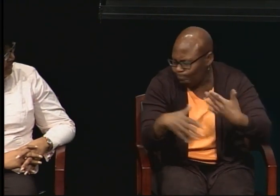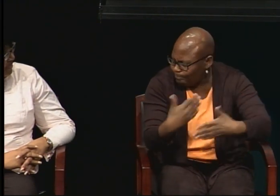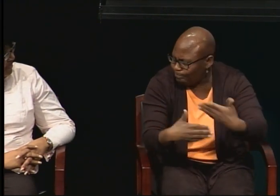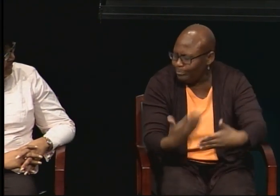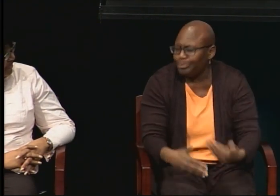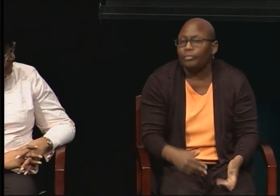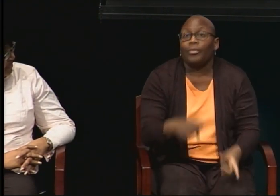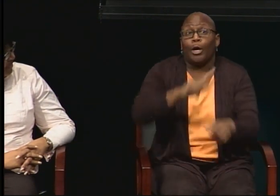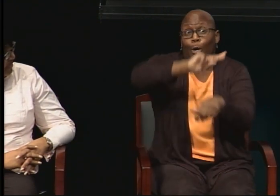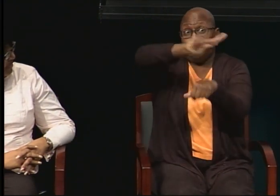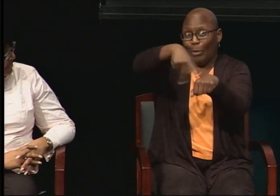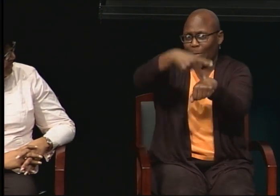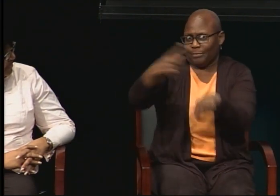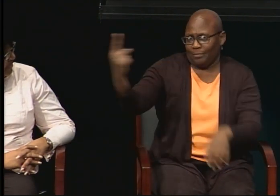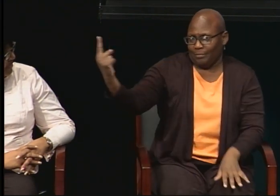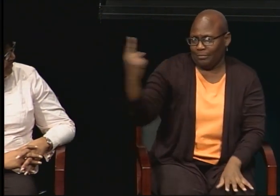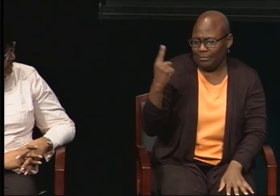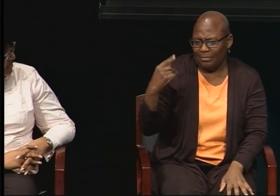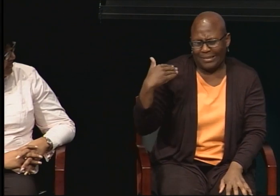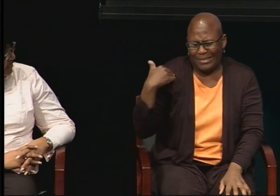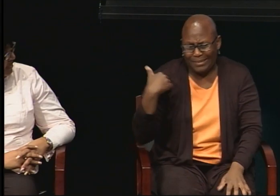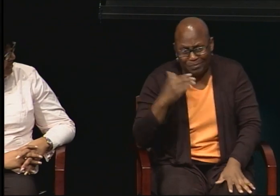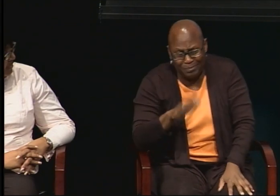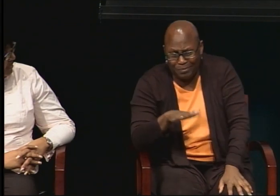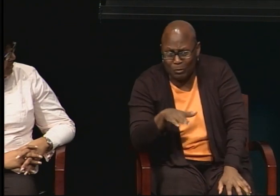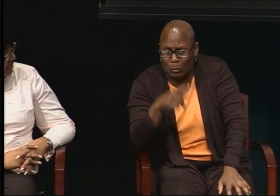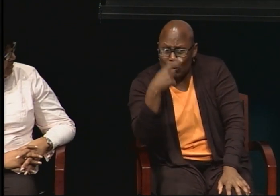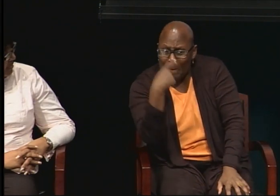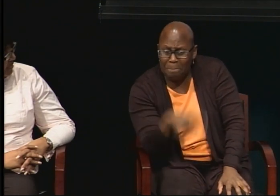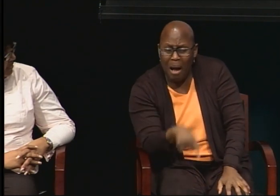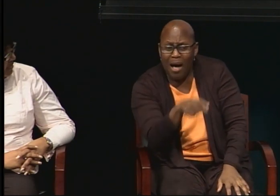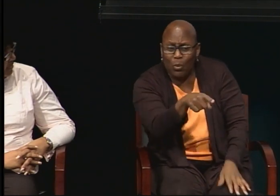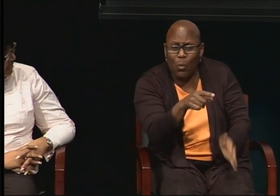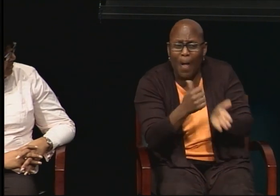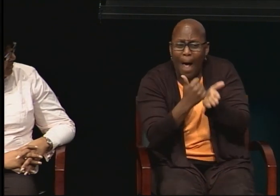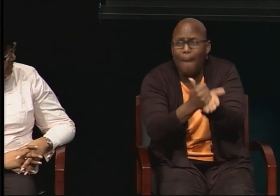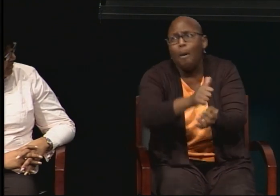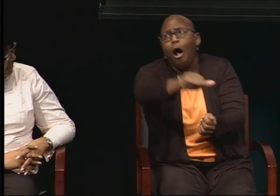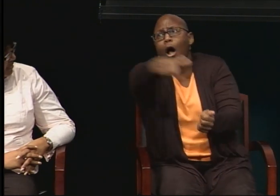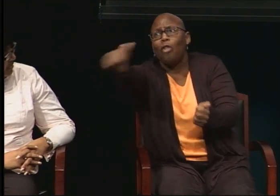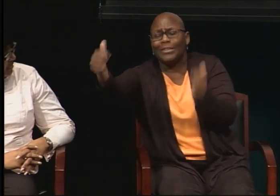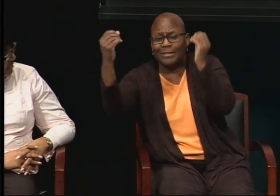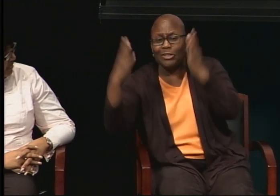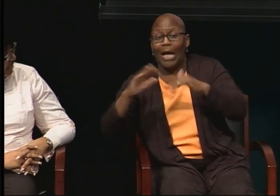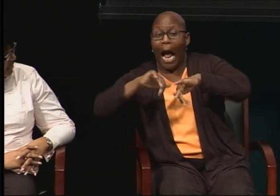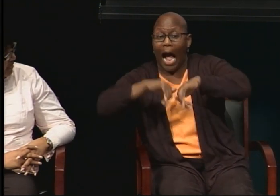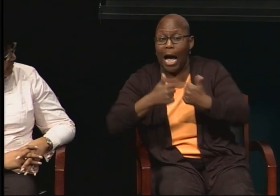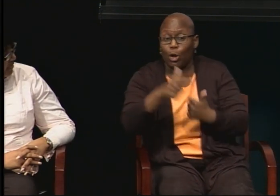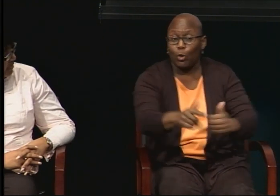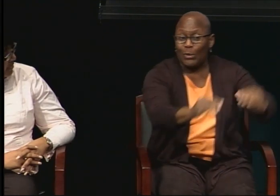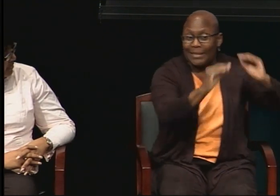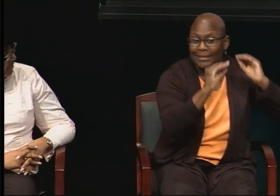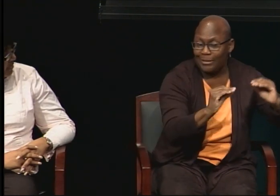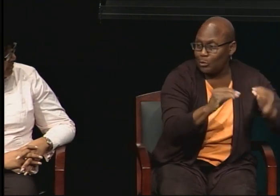And they asked at one point if I would mentor other teachers